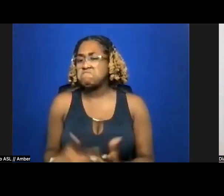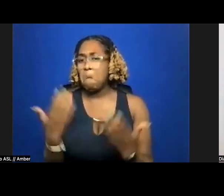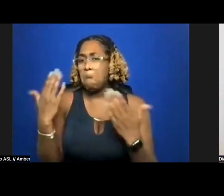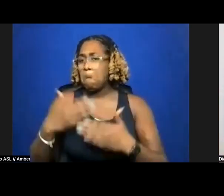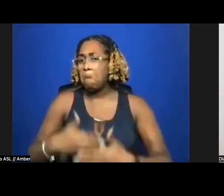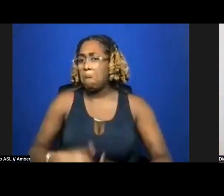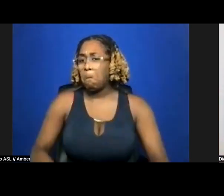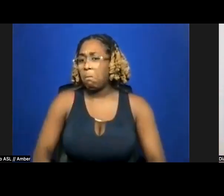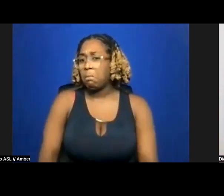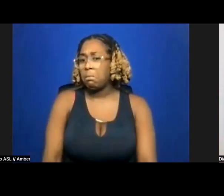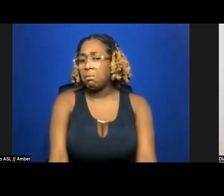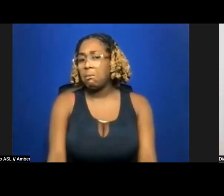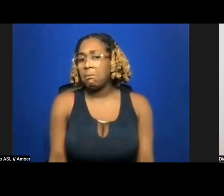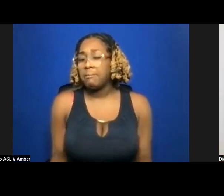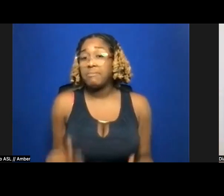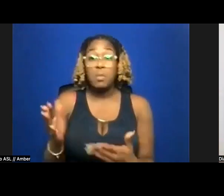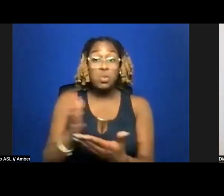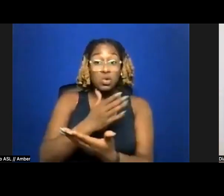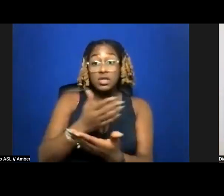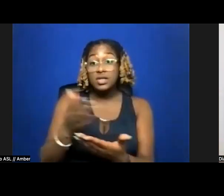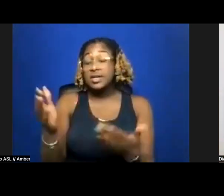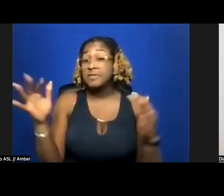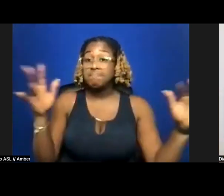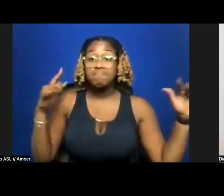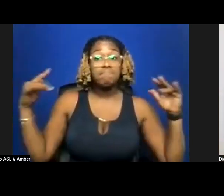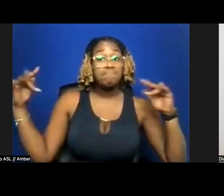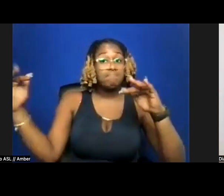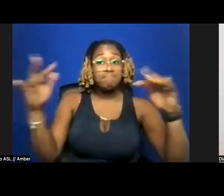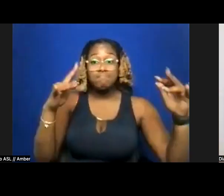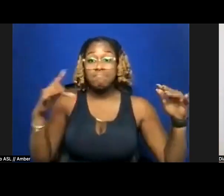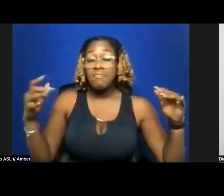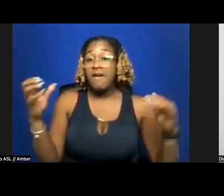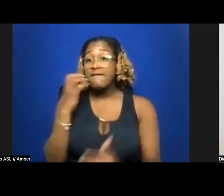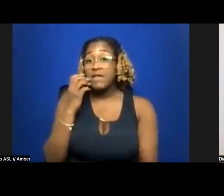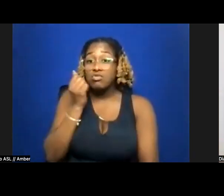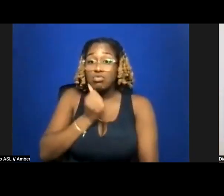The music galore between fat girl and Pussy ignored.